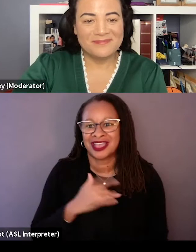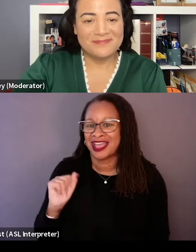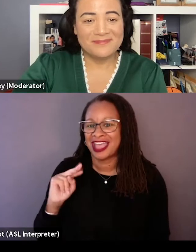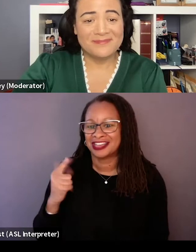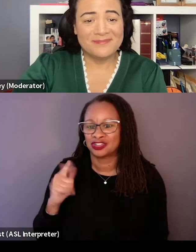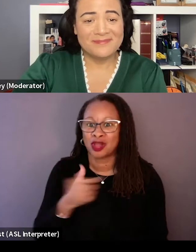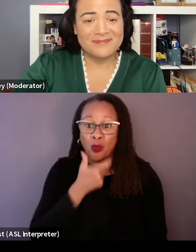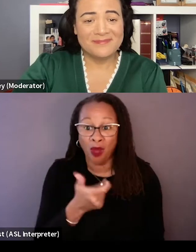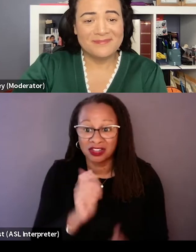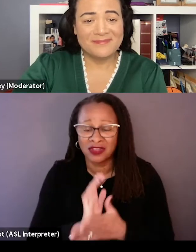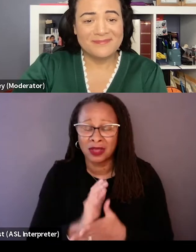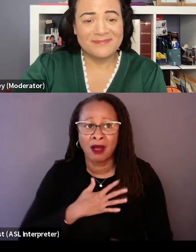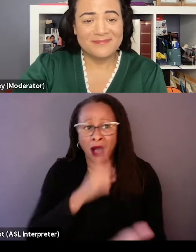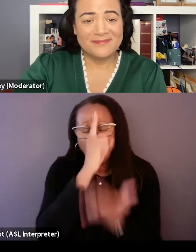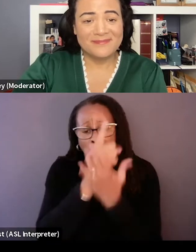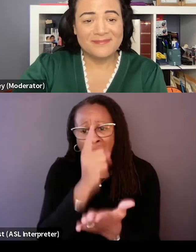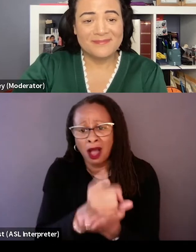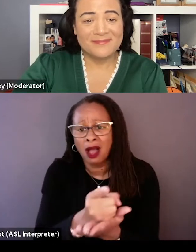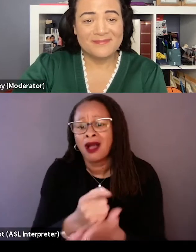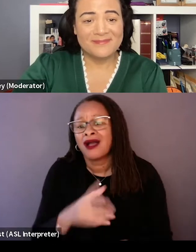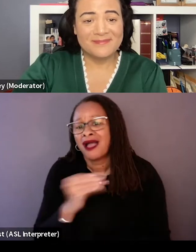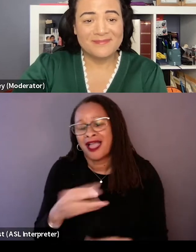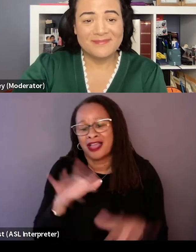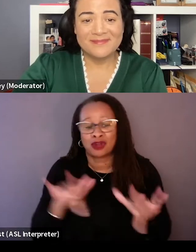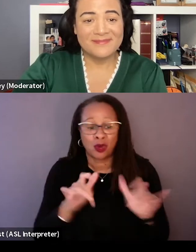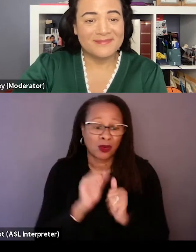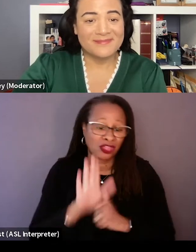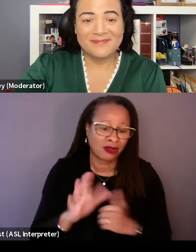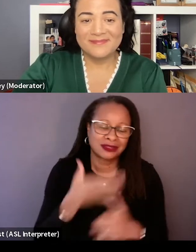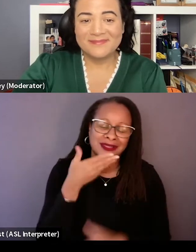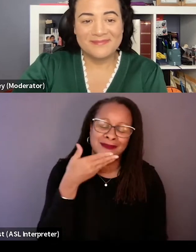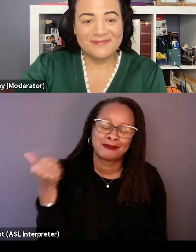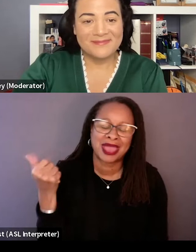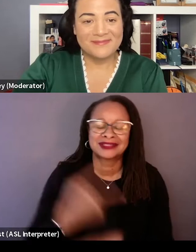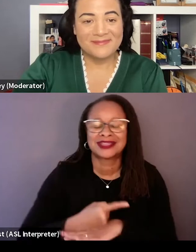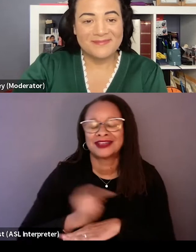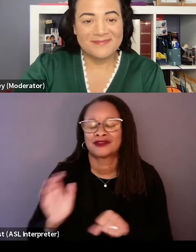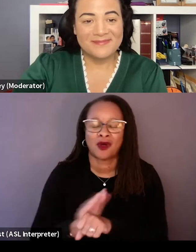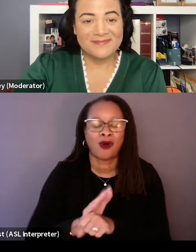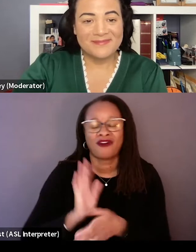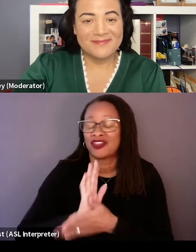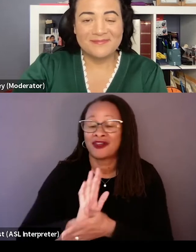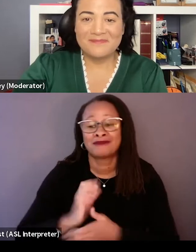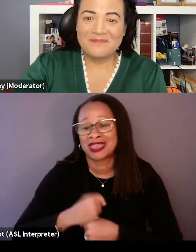and loved it and recording with her was one of the best days of our entire filmmaking lives, wouldn't you say Jess?